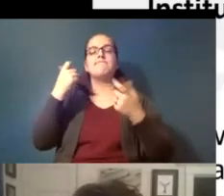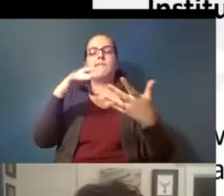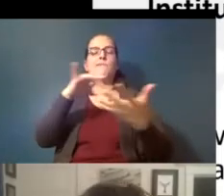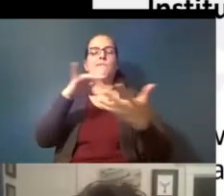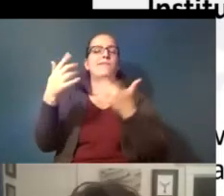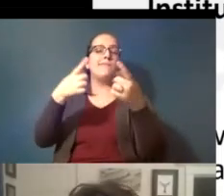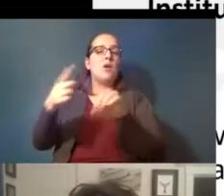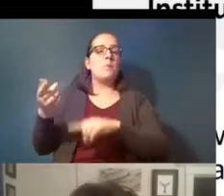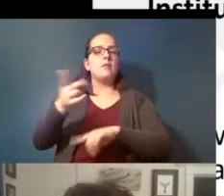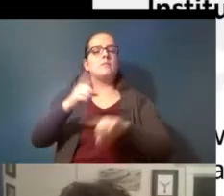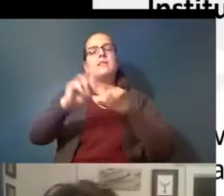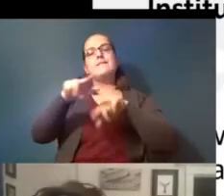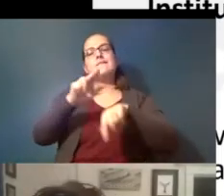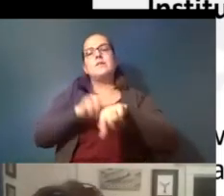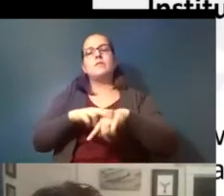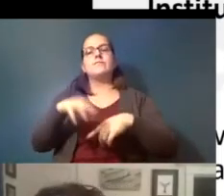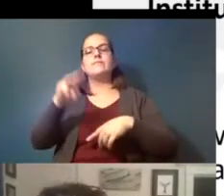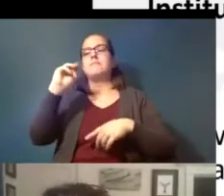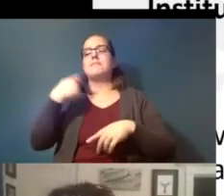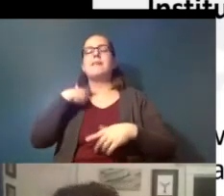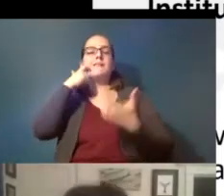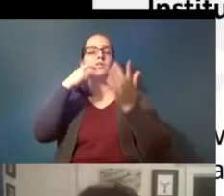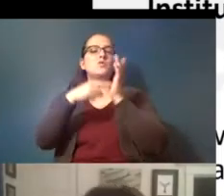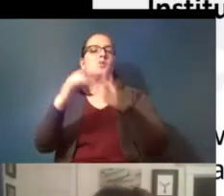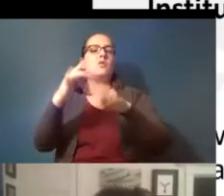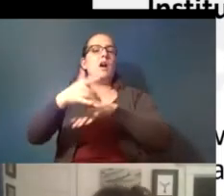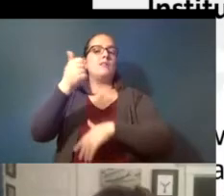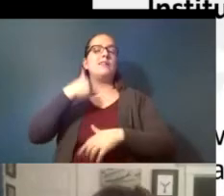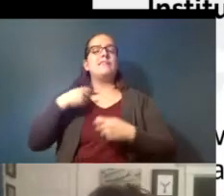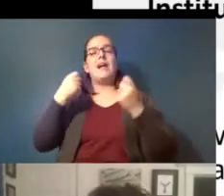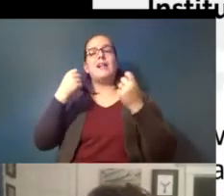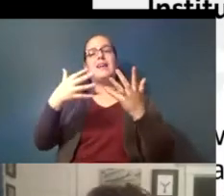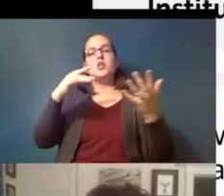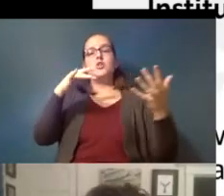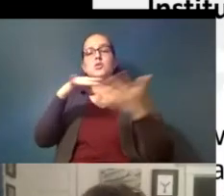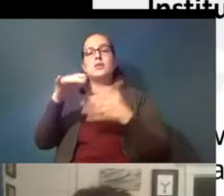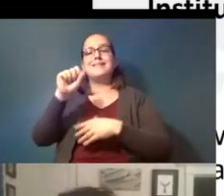course you know like the map i showed earlier there's a lot of studies in san francisco but